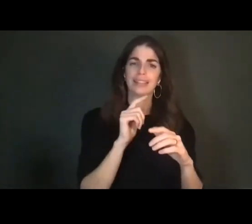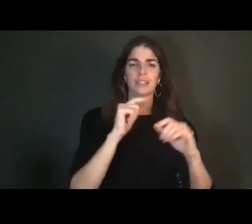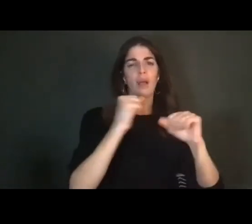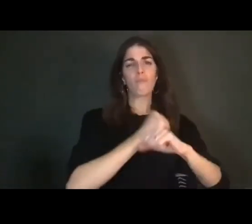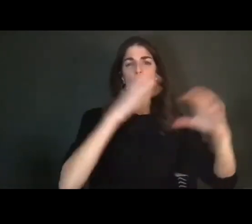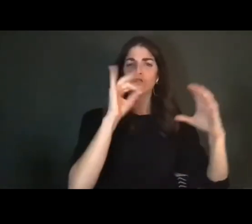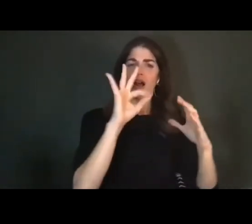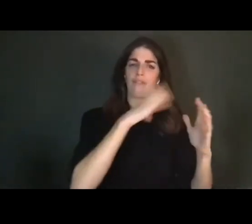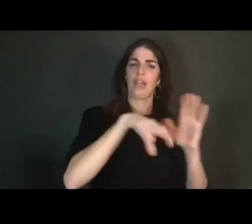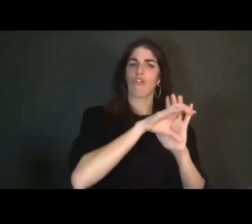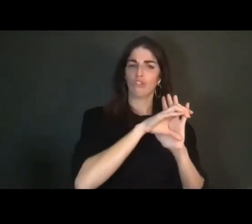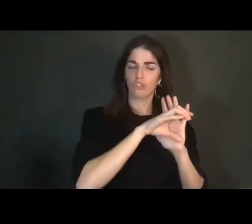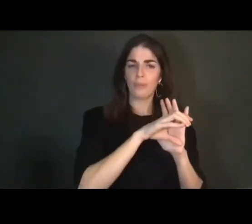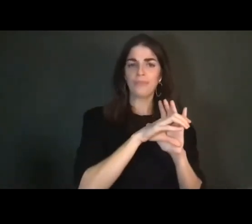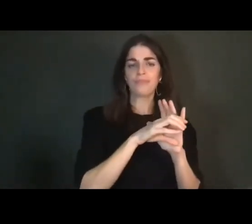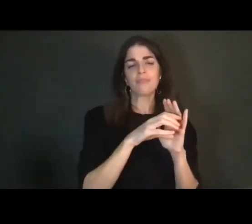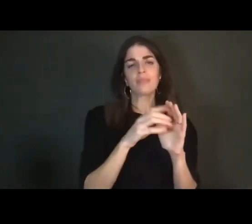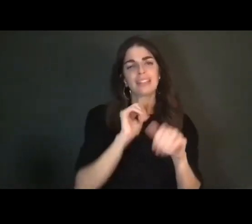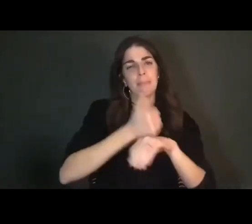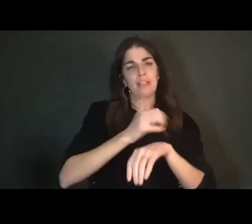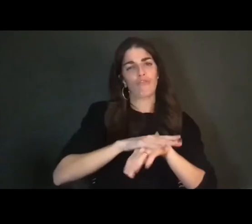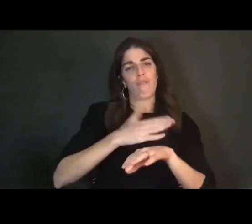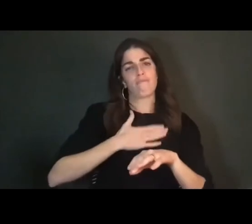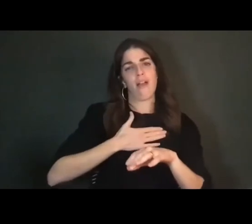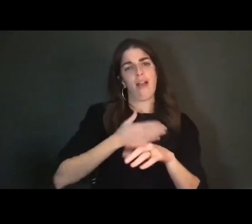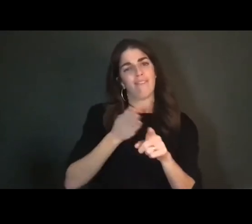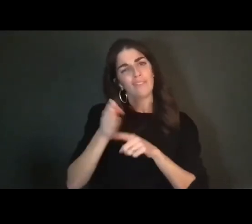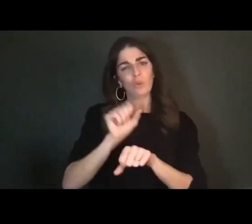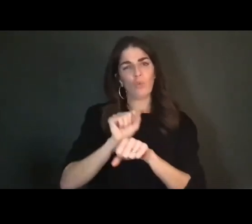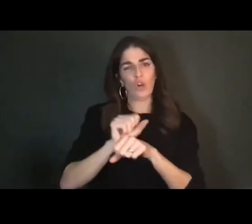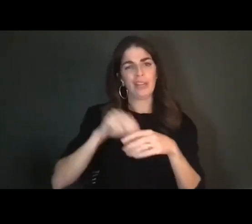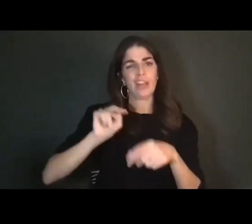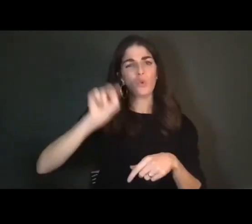with mobility and speech impairments in northwest Russia, and I conducted that fieldwork in